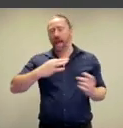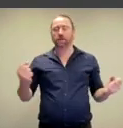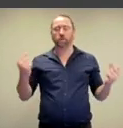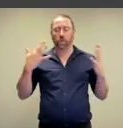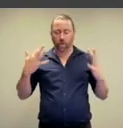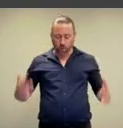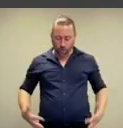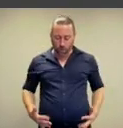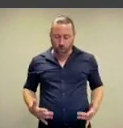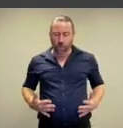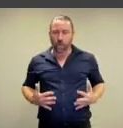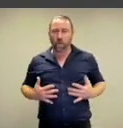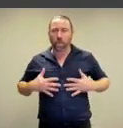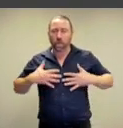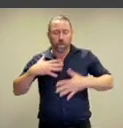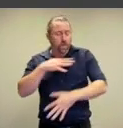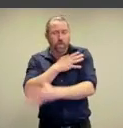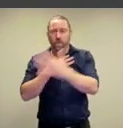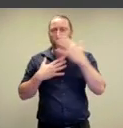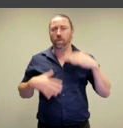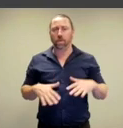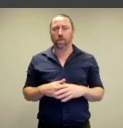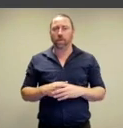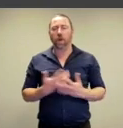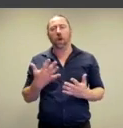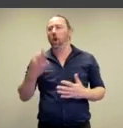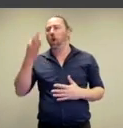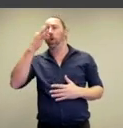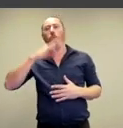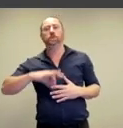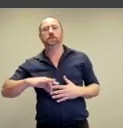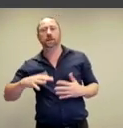we can let it wash over us and feel its